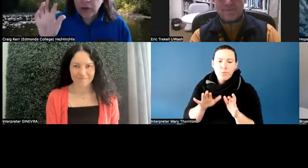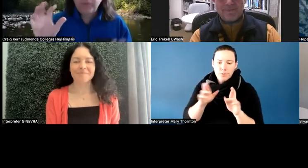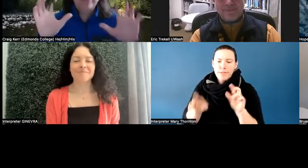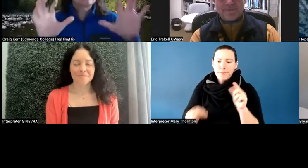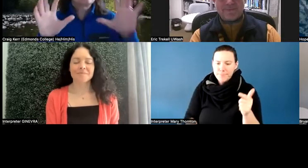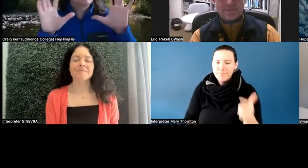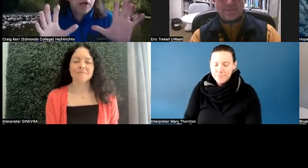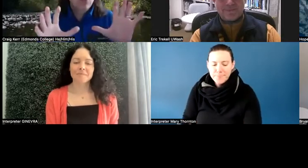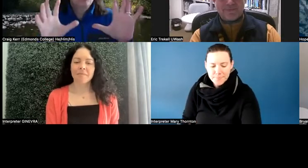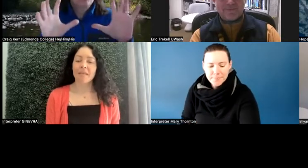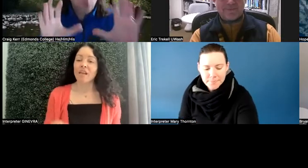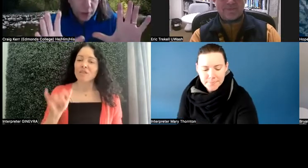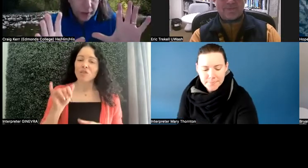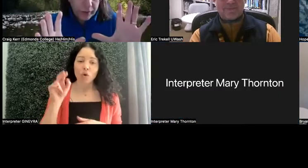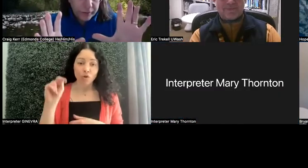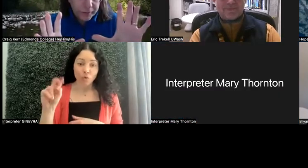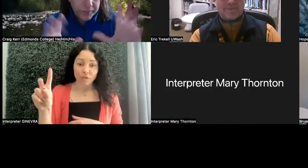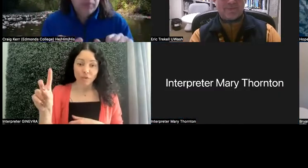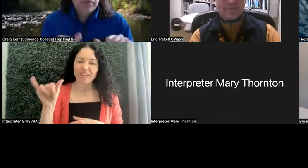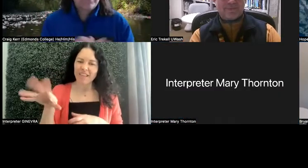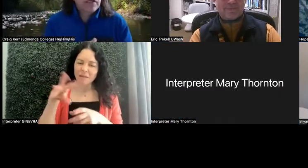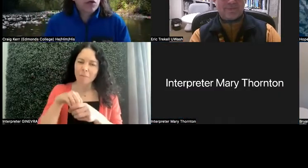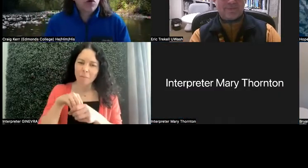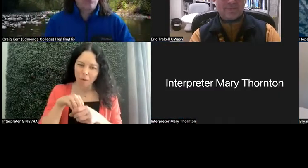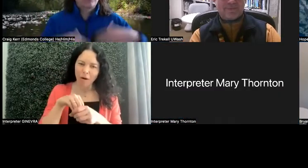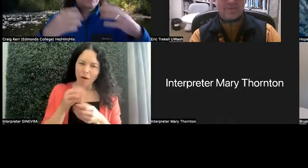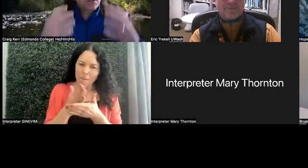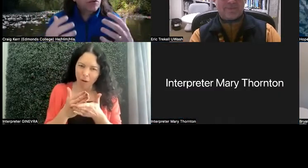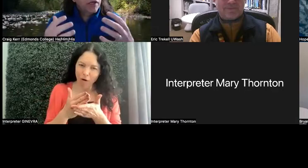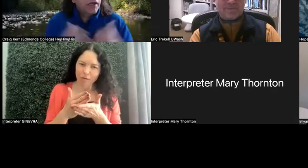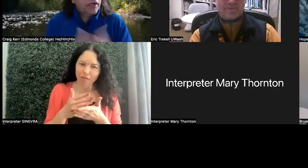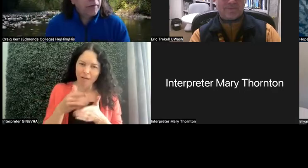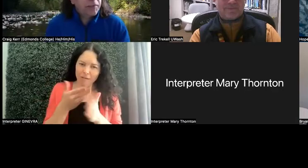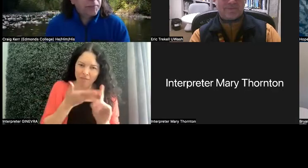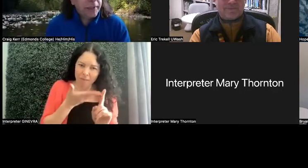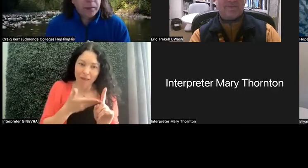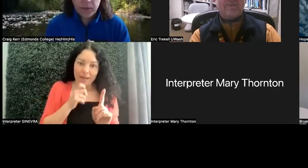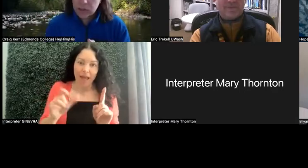are-- that is not who they are. And so, I wanted to make sure that I explained that piece,